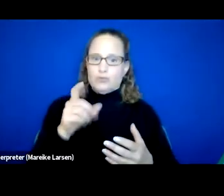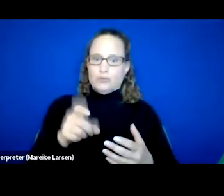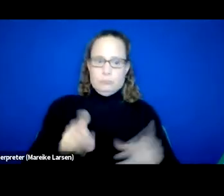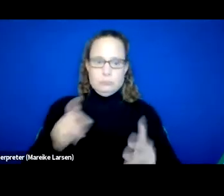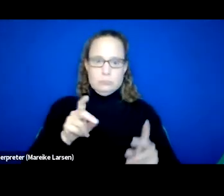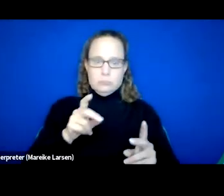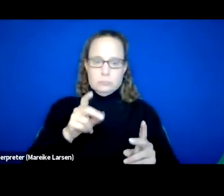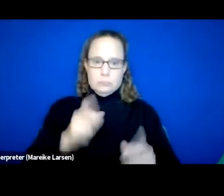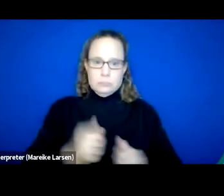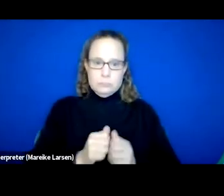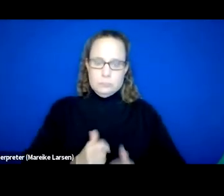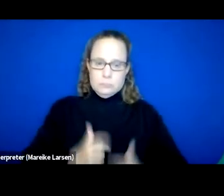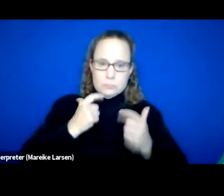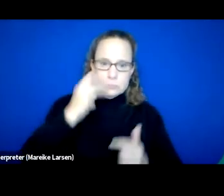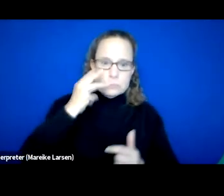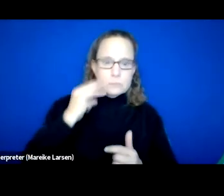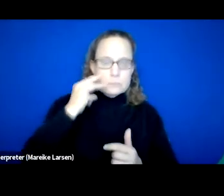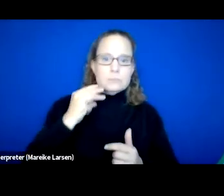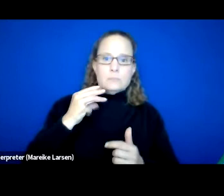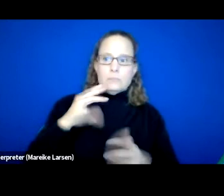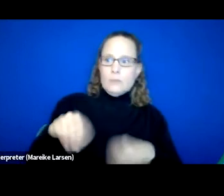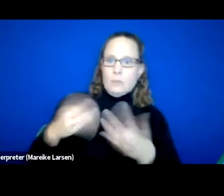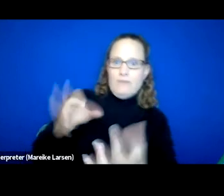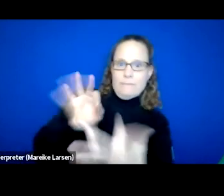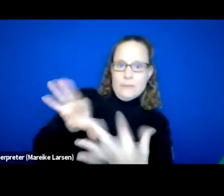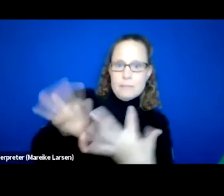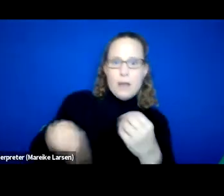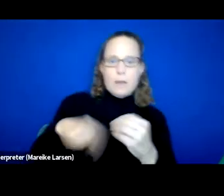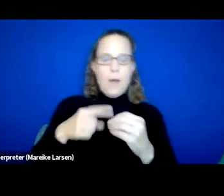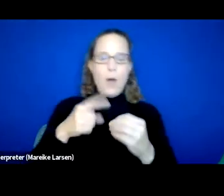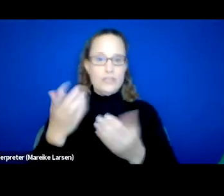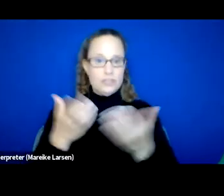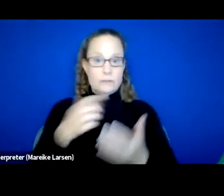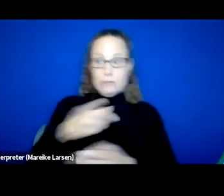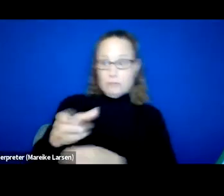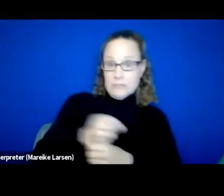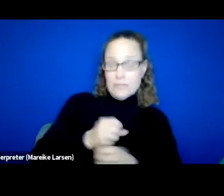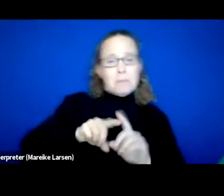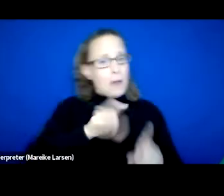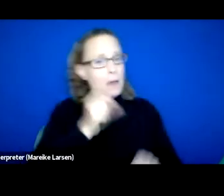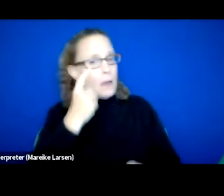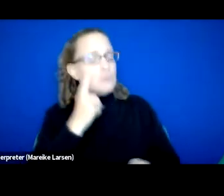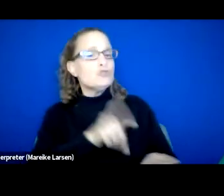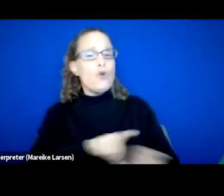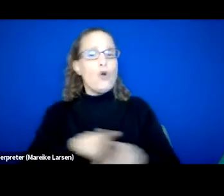with lived experience, be providing feedback about the services that they receive, but they should also be involved